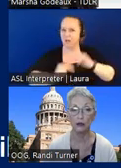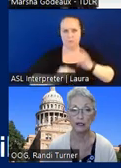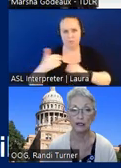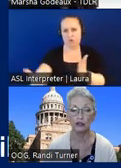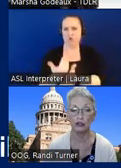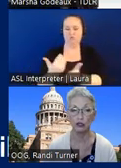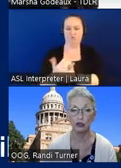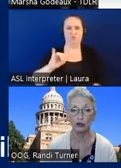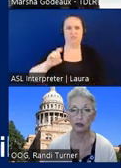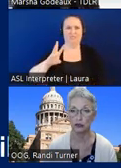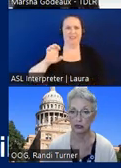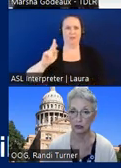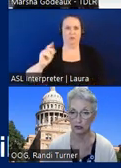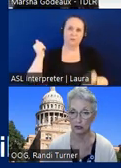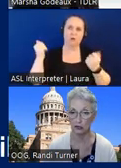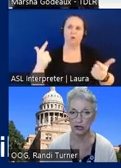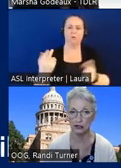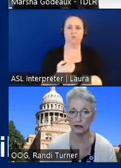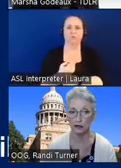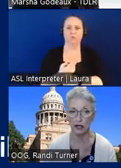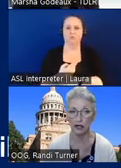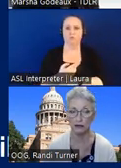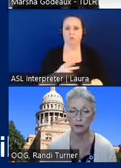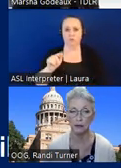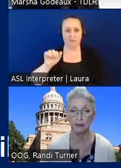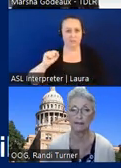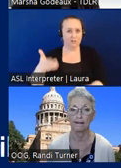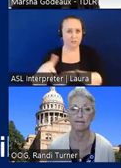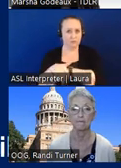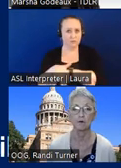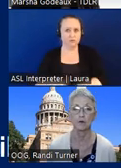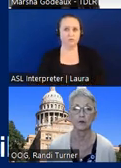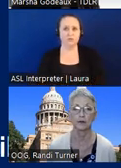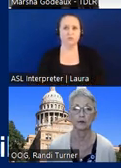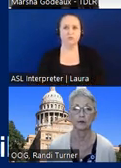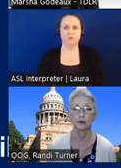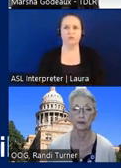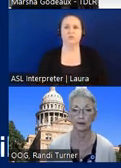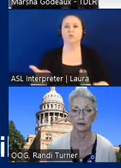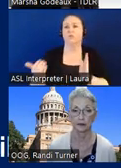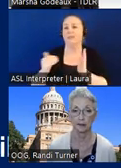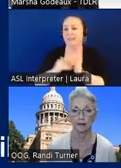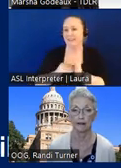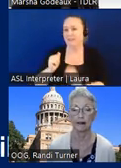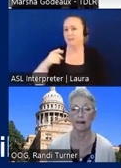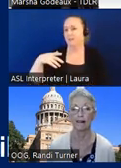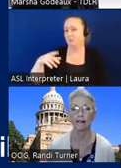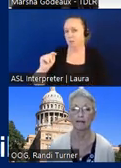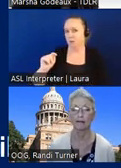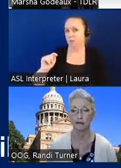residents to use does does taz cover that so again an apartment complex the residential areas